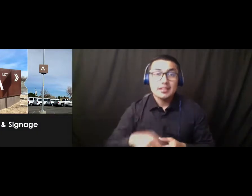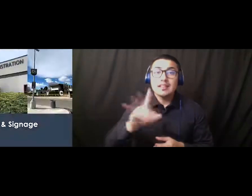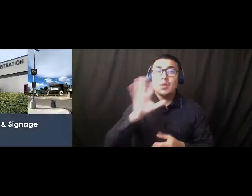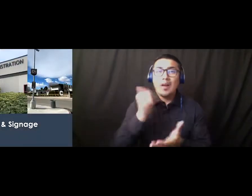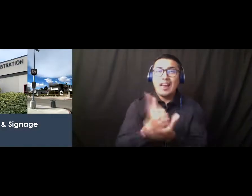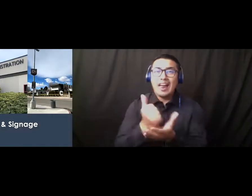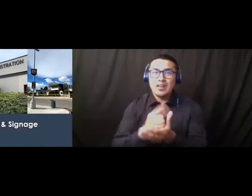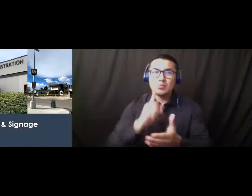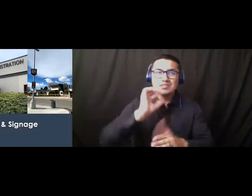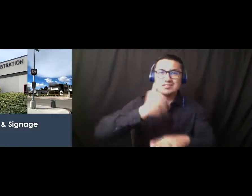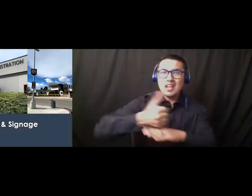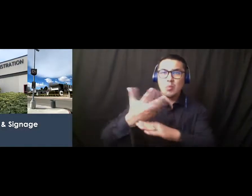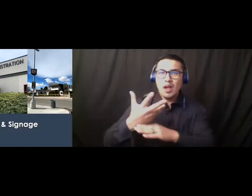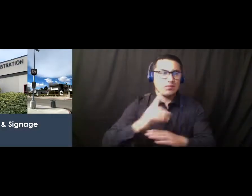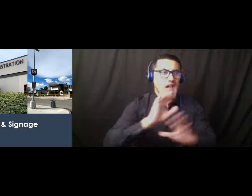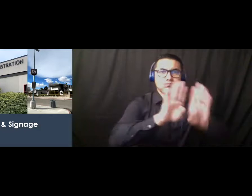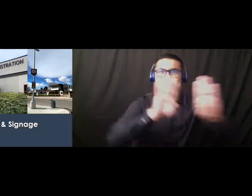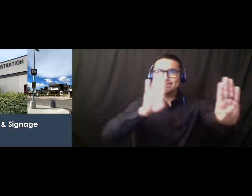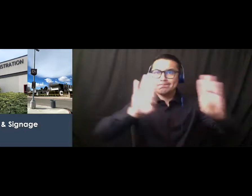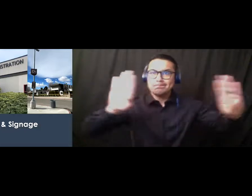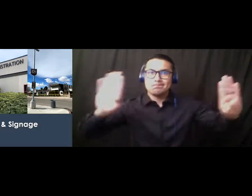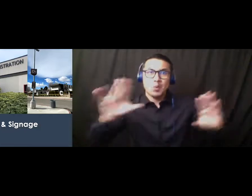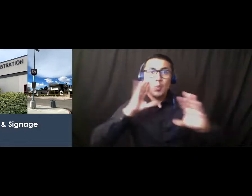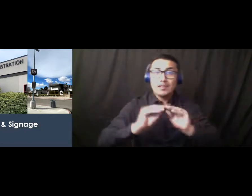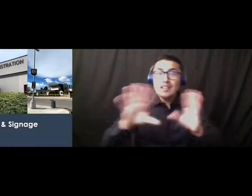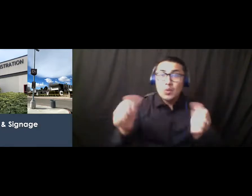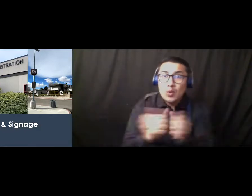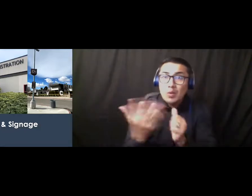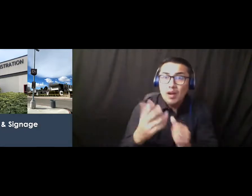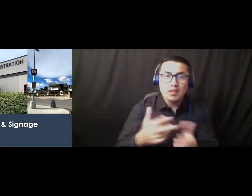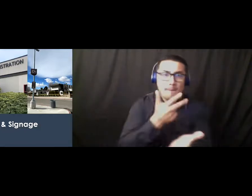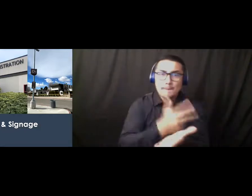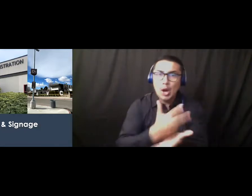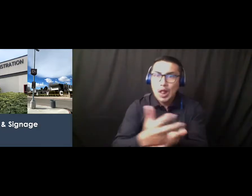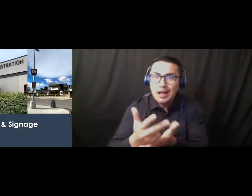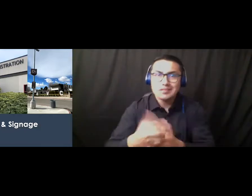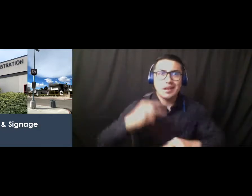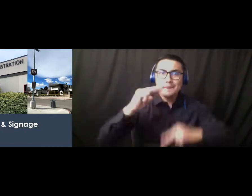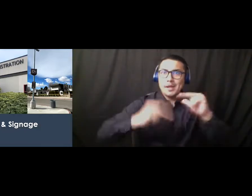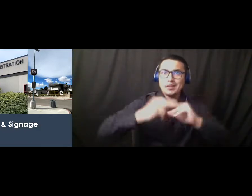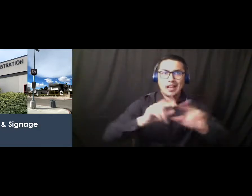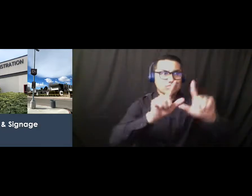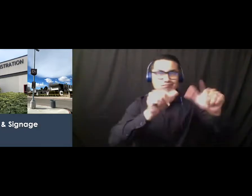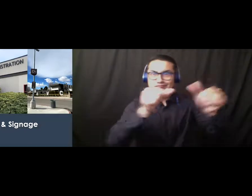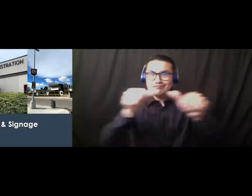The signage included parking lots, driveways, walkways and building signage. This project is set to be completed this summer.